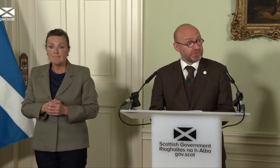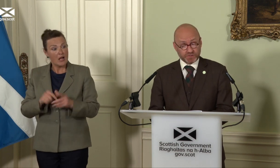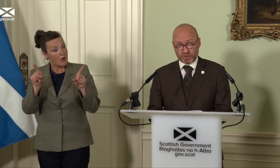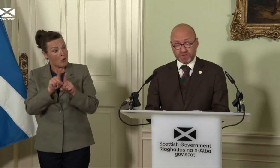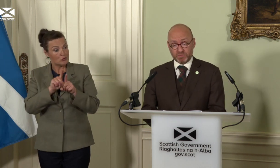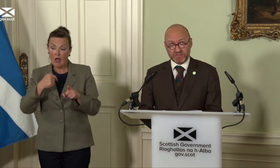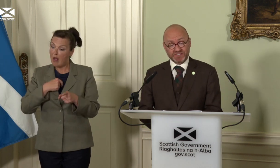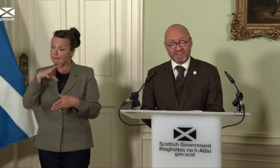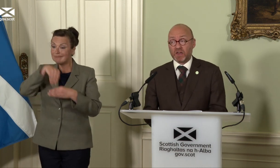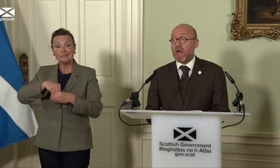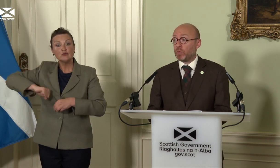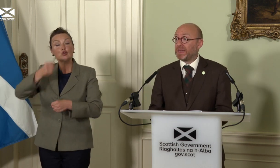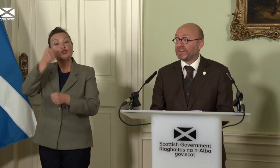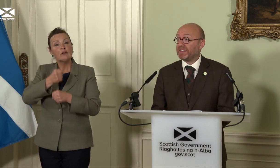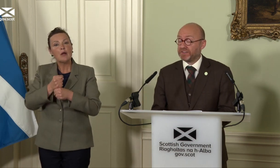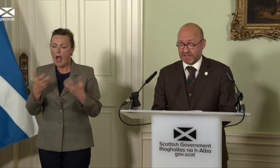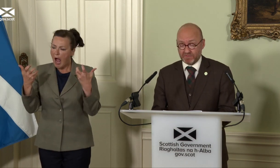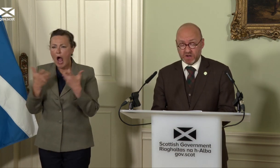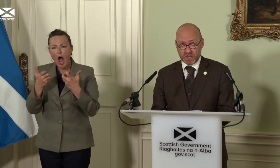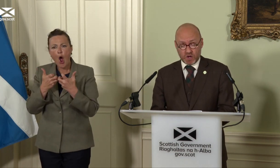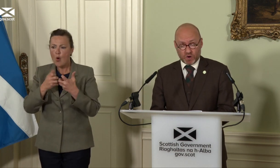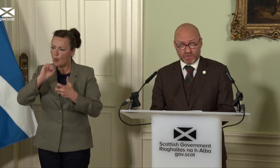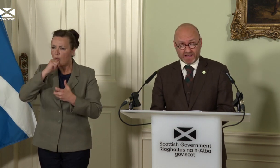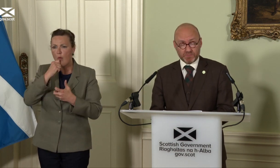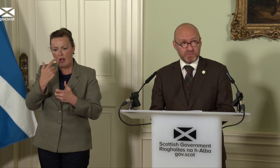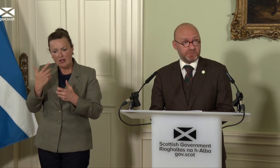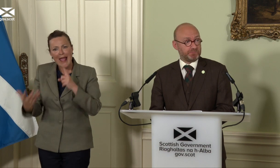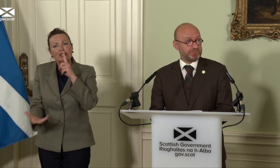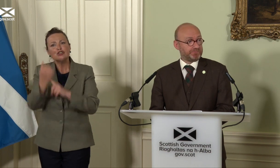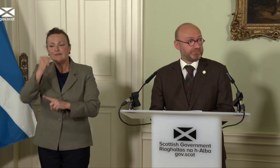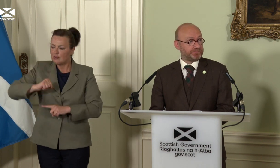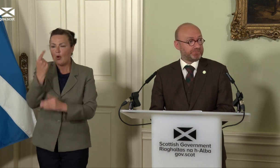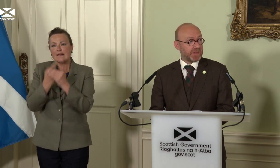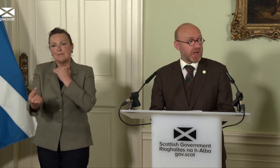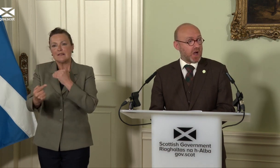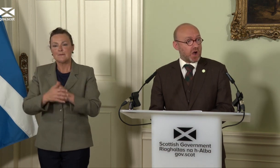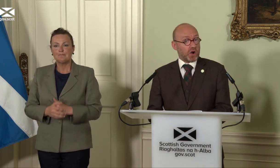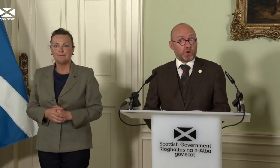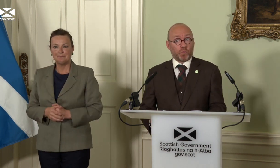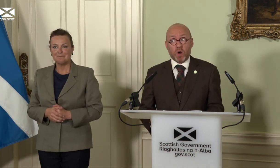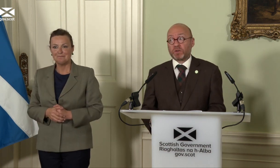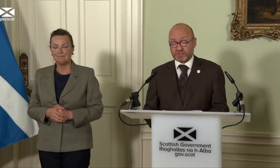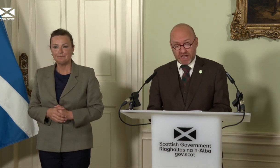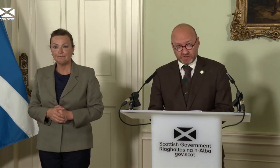Scottish Government, to set out how we intend to deliver on that commitment. Our world is changing.